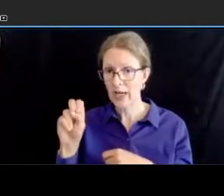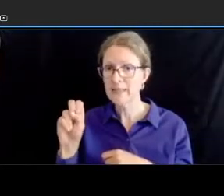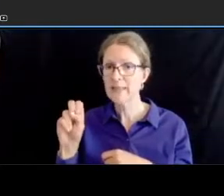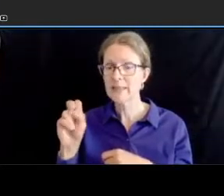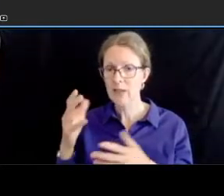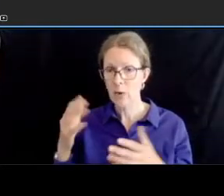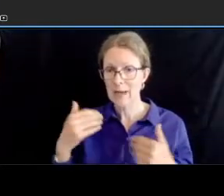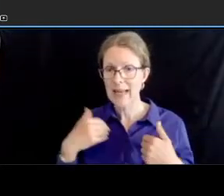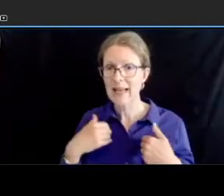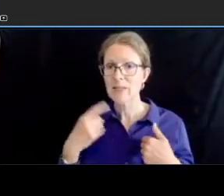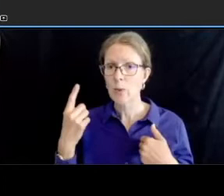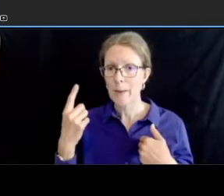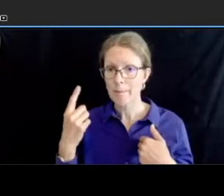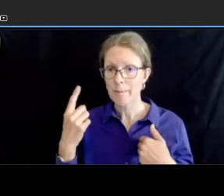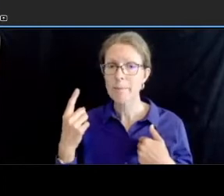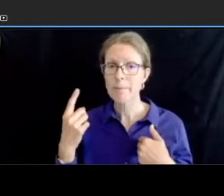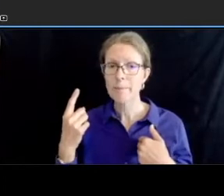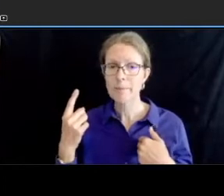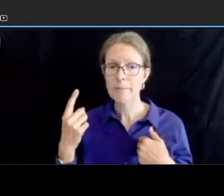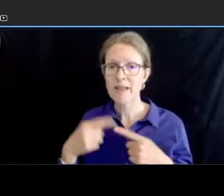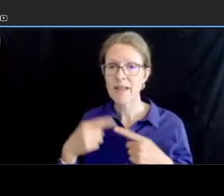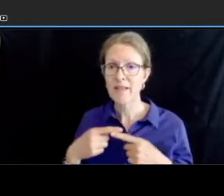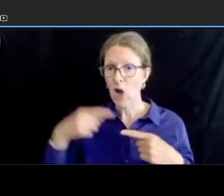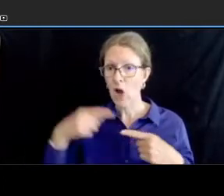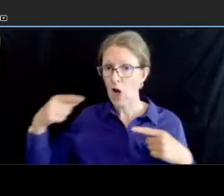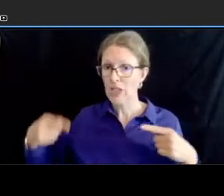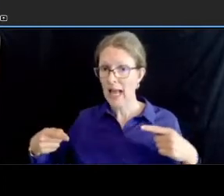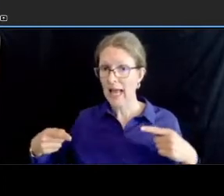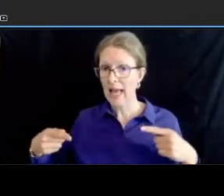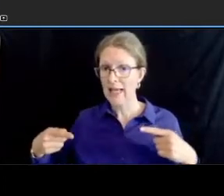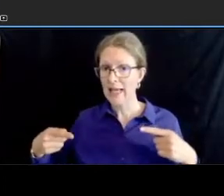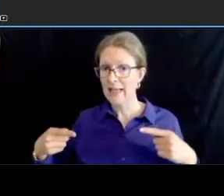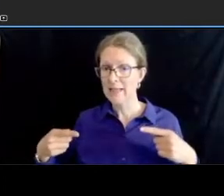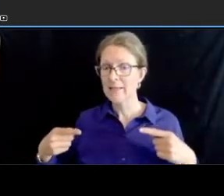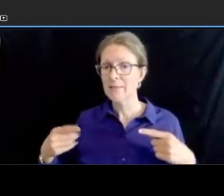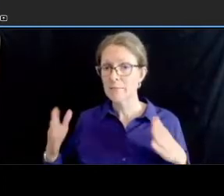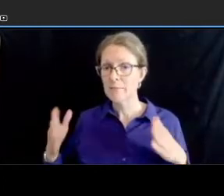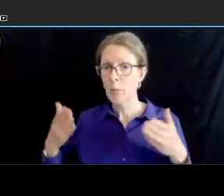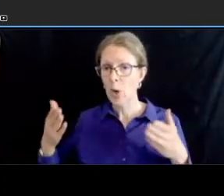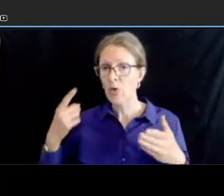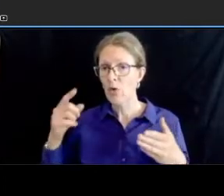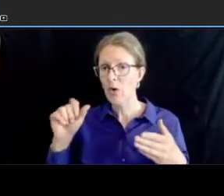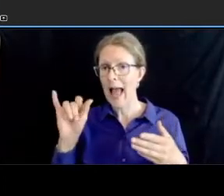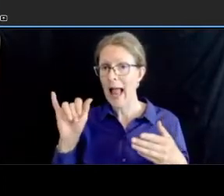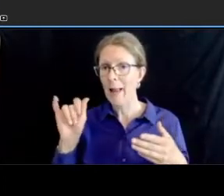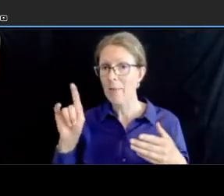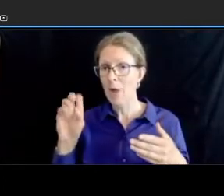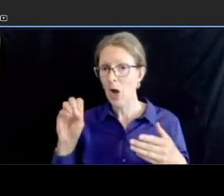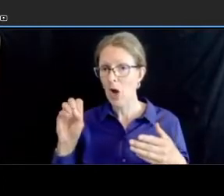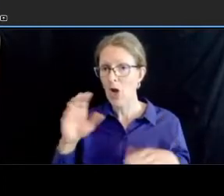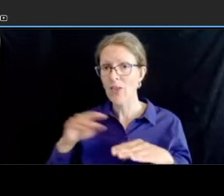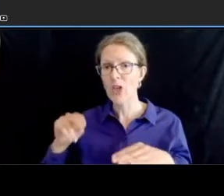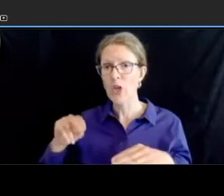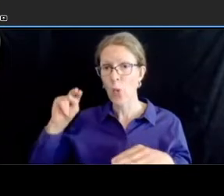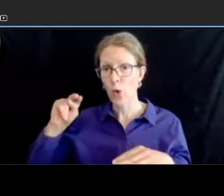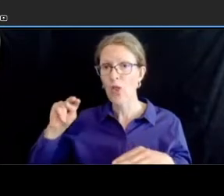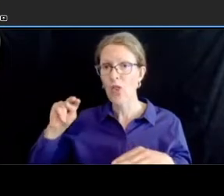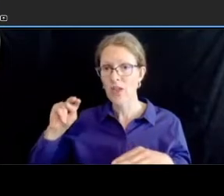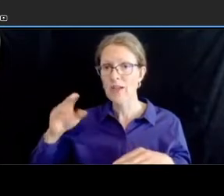albemarle street in the northbound direction so that's drawing seven move to drawing eight